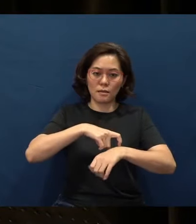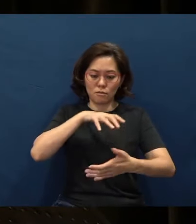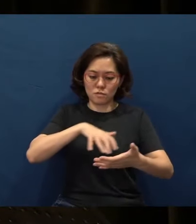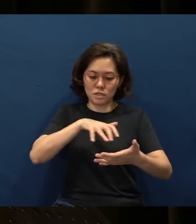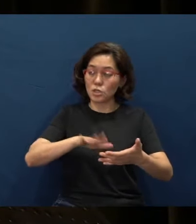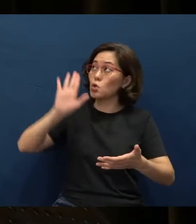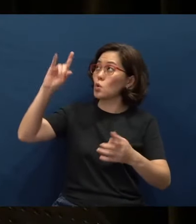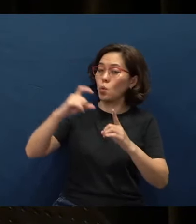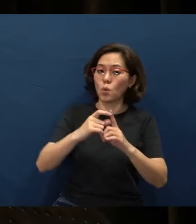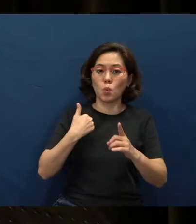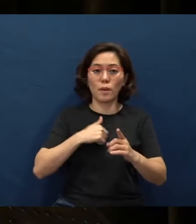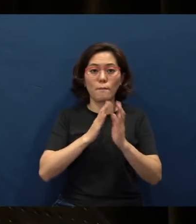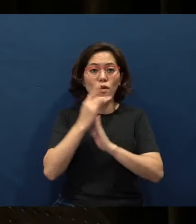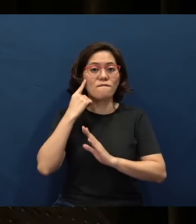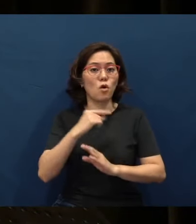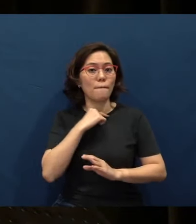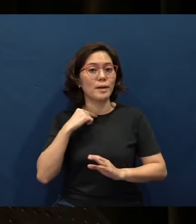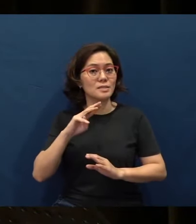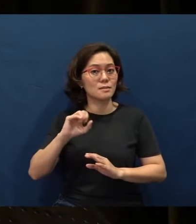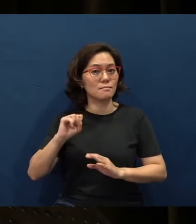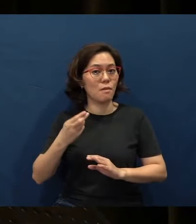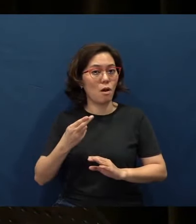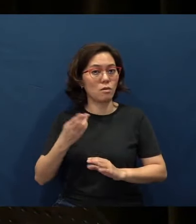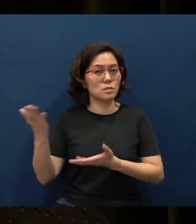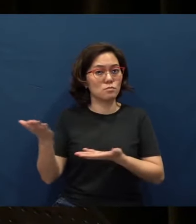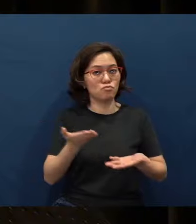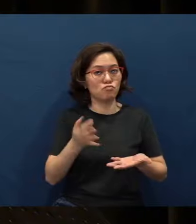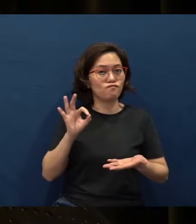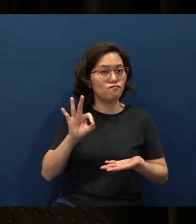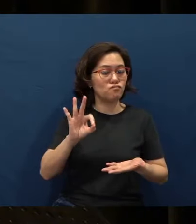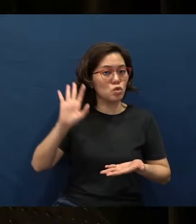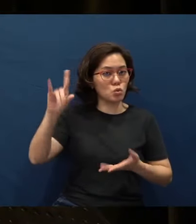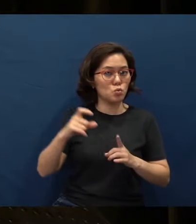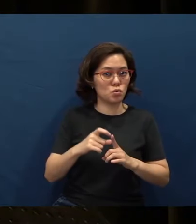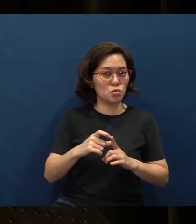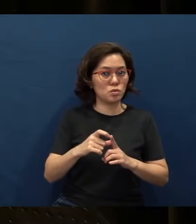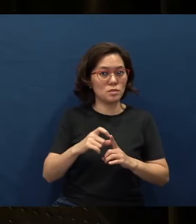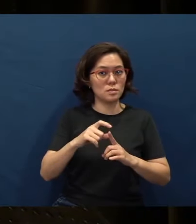We pray for Pastor Mah as he brings us Your Word in Proverbs.